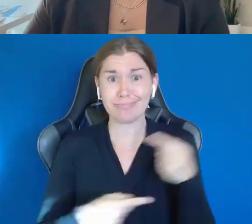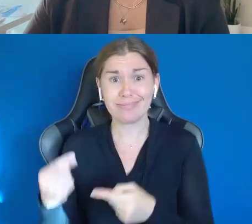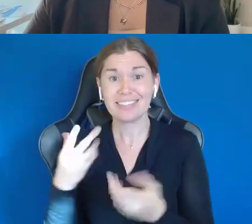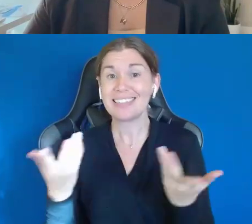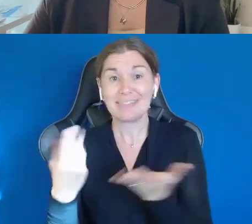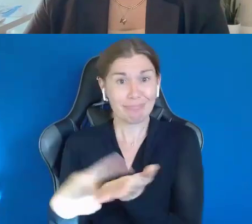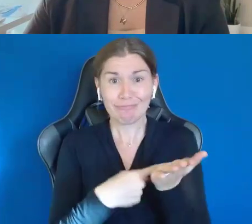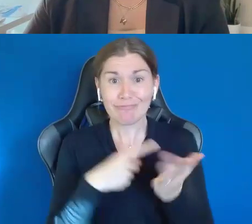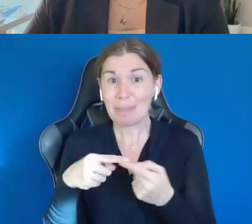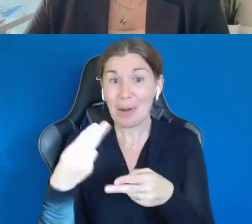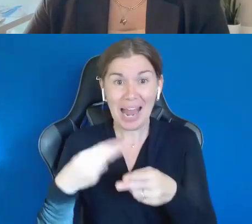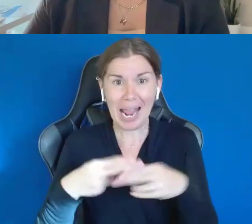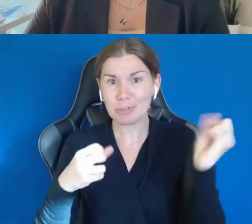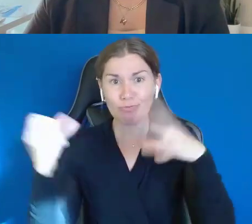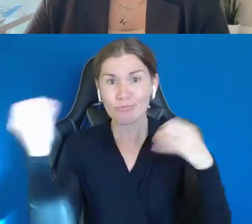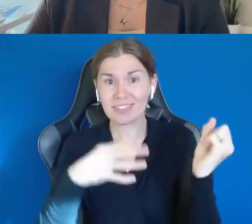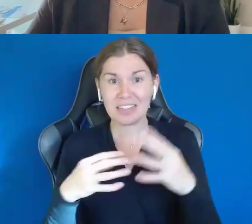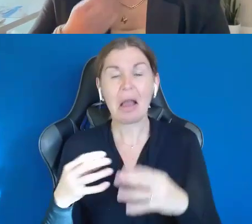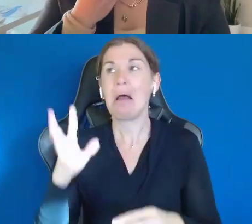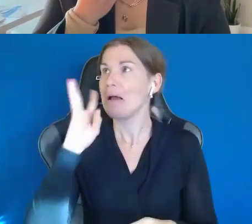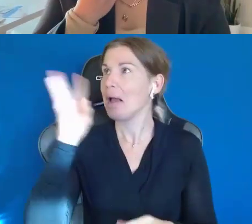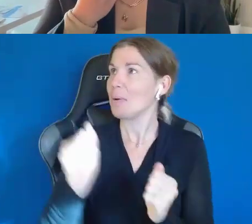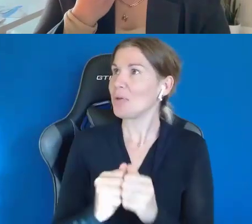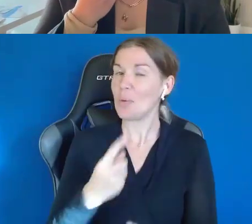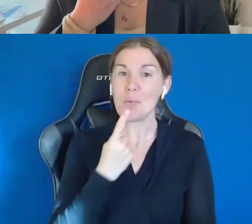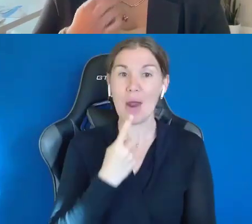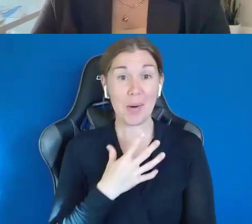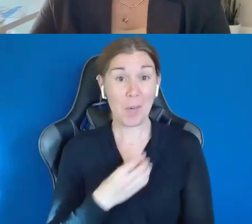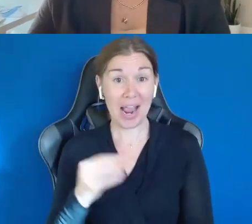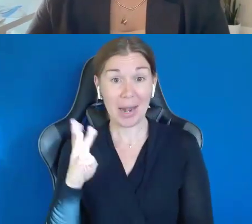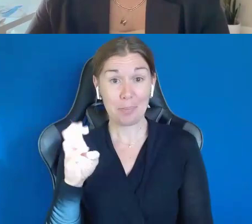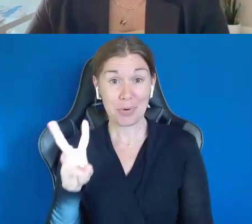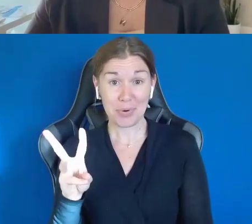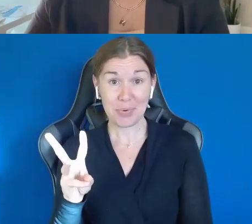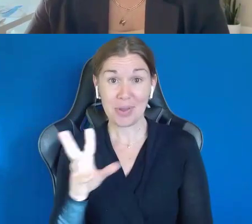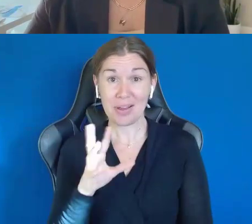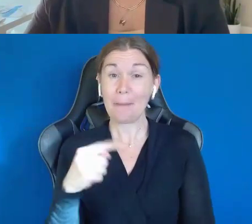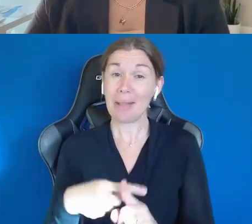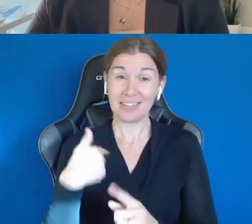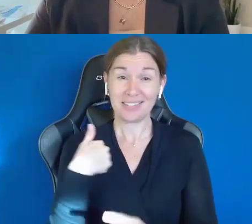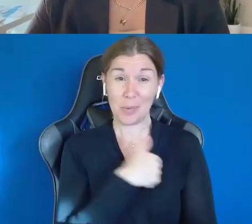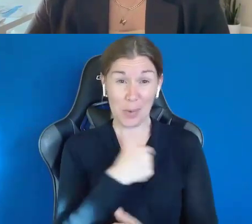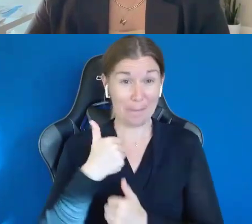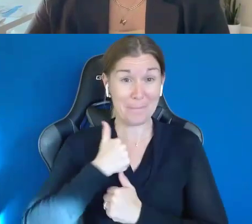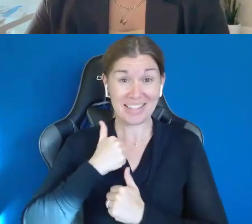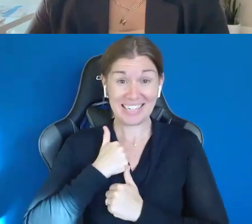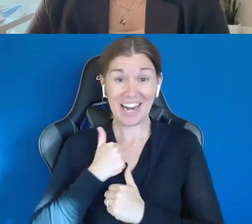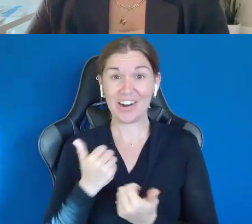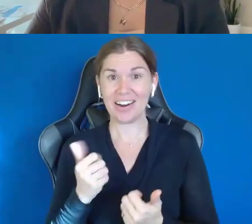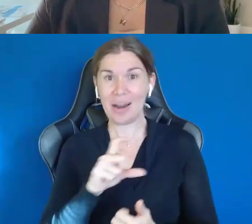Then we finally came up with Red, White and Brew. Plus, like, we're military. We're police, fire.